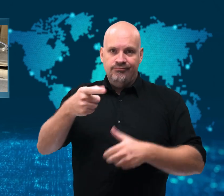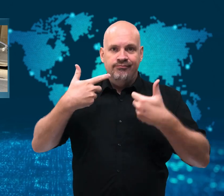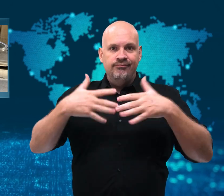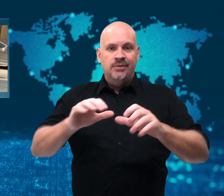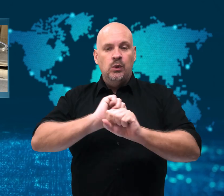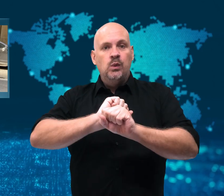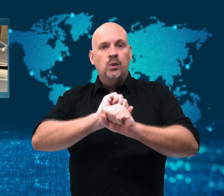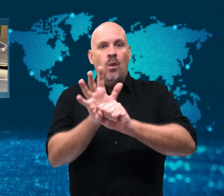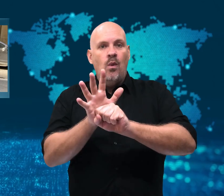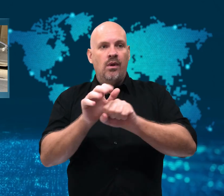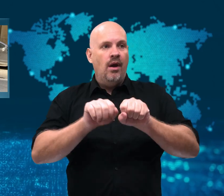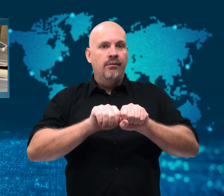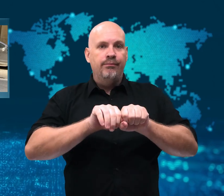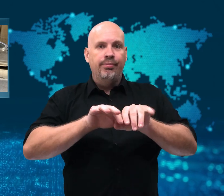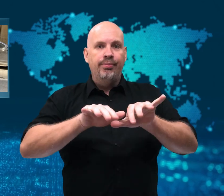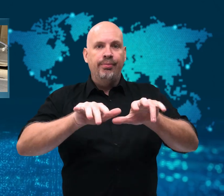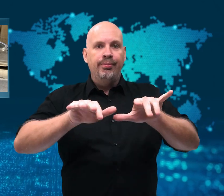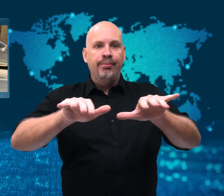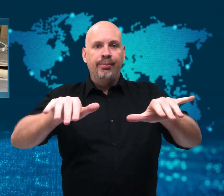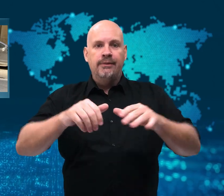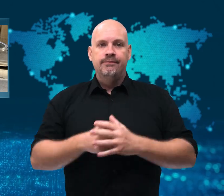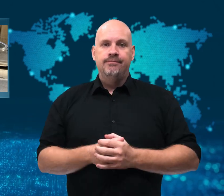spreading COVID-19.